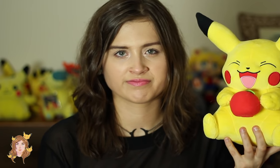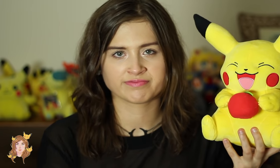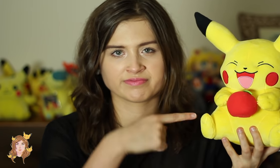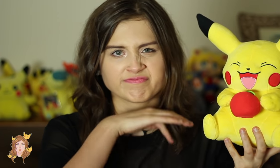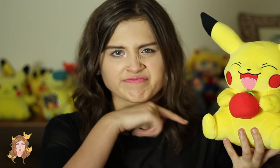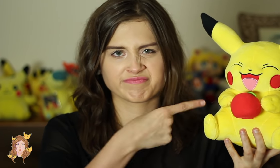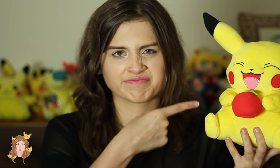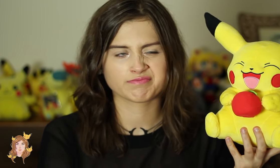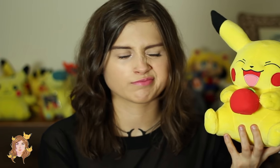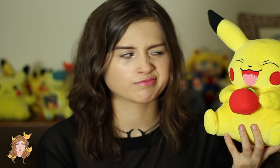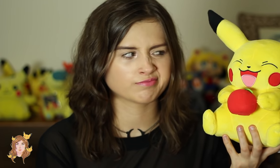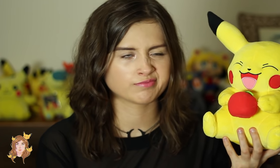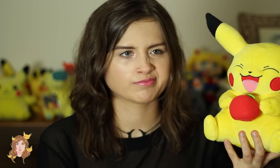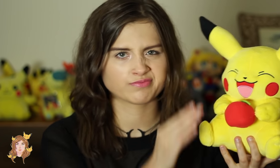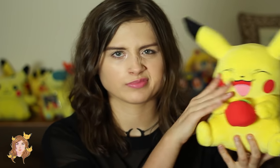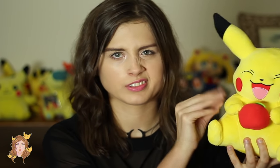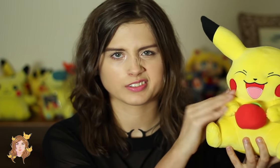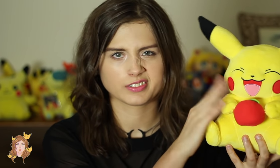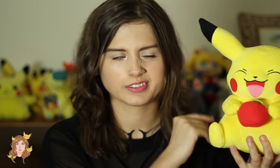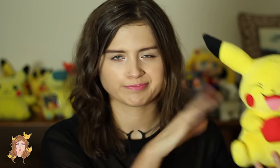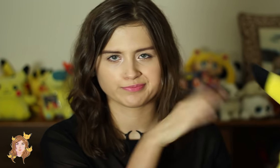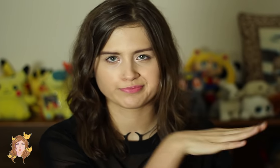He’s a little dirty. He’ll go over there.